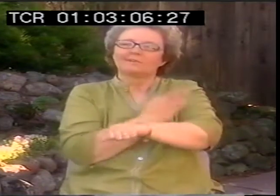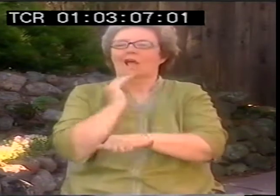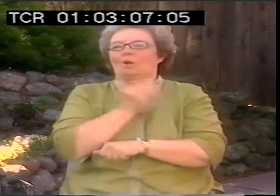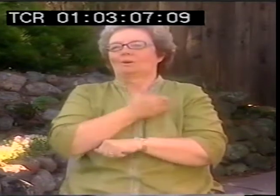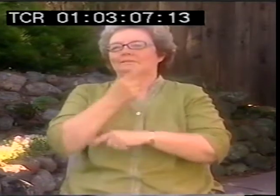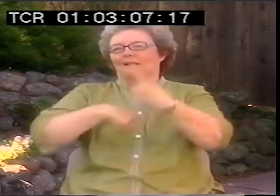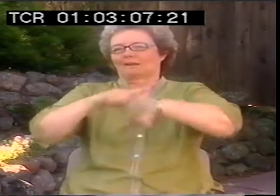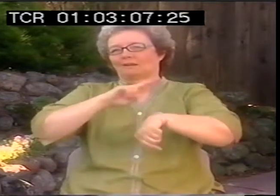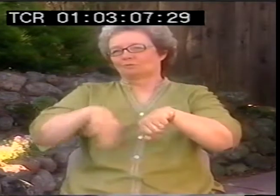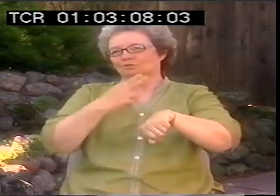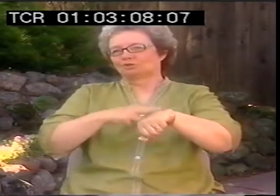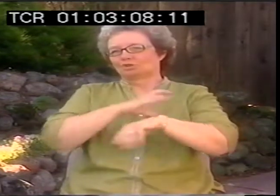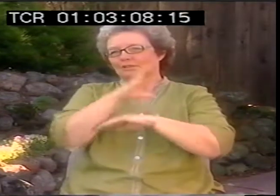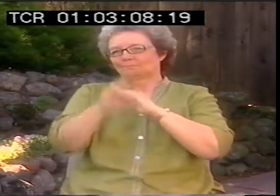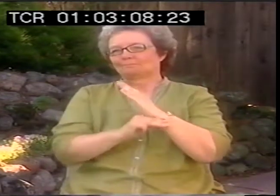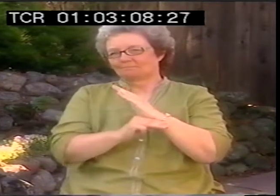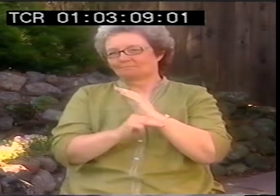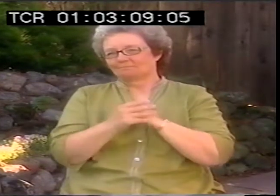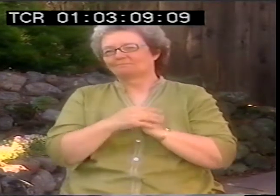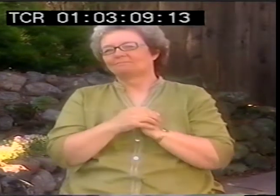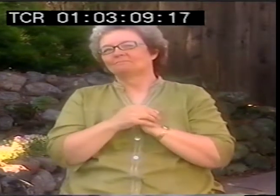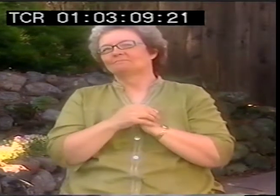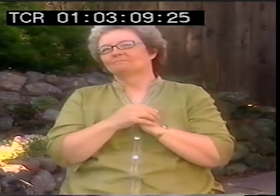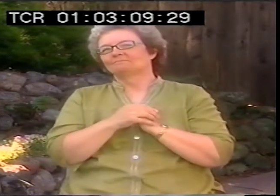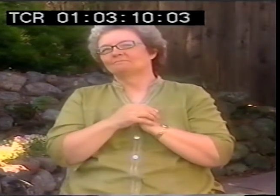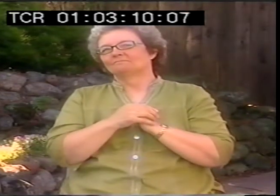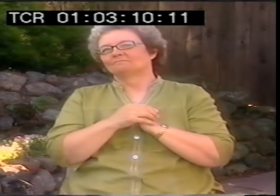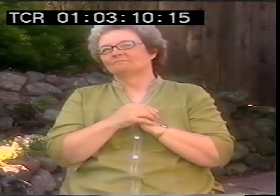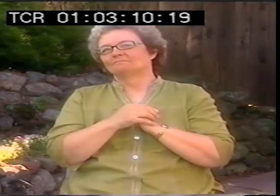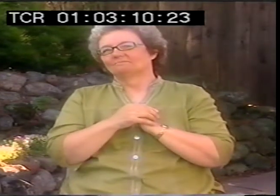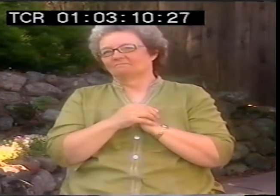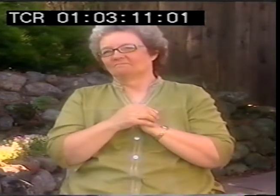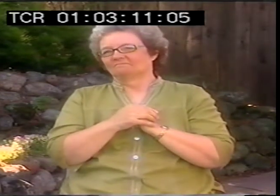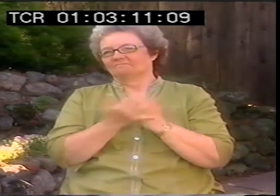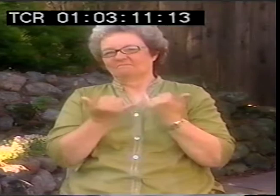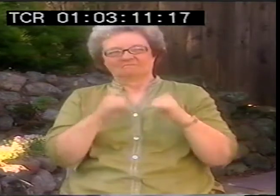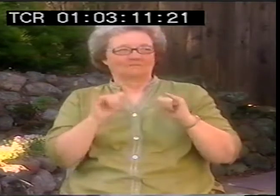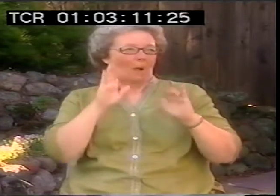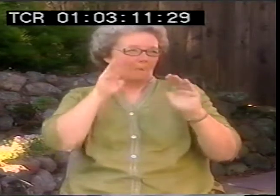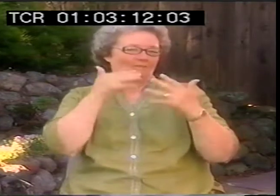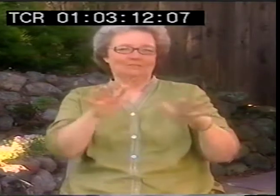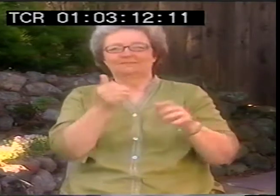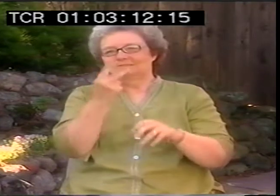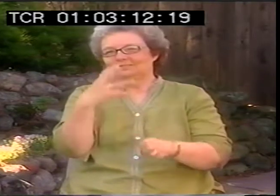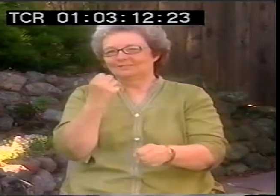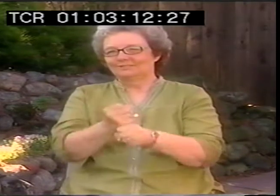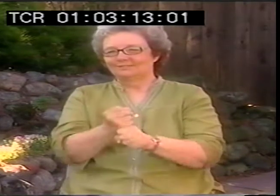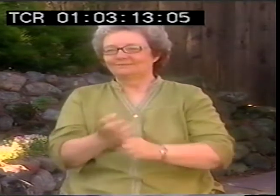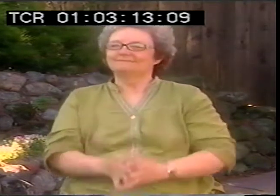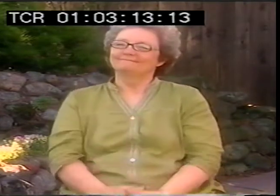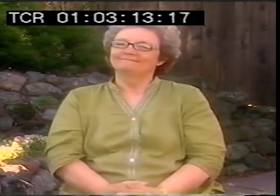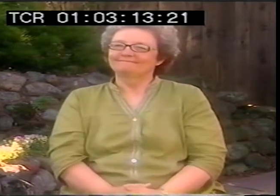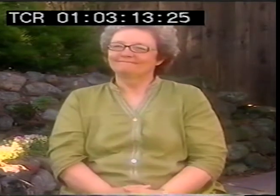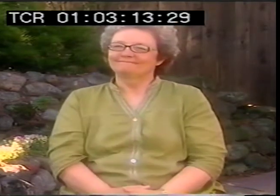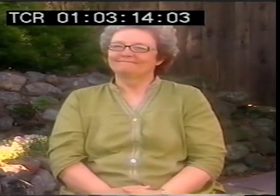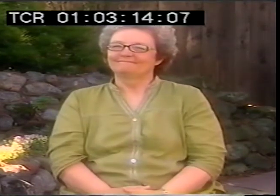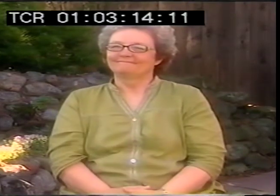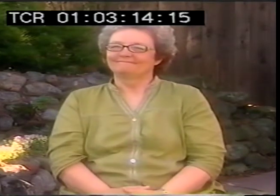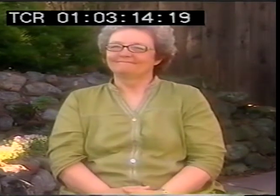I feel that we need to improve our signings skills and I keep working on the Signing Naturally ASL Curriculum.